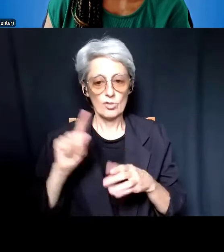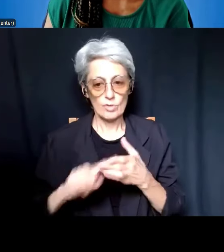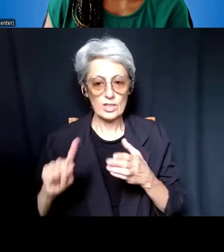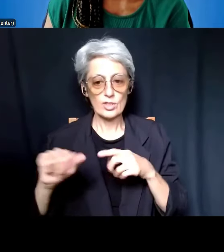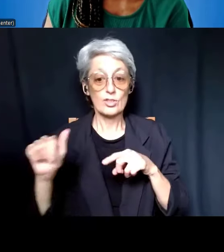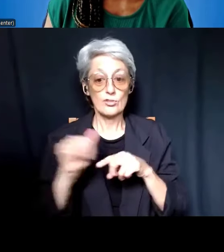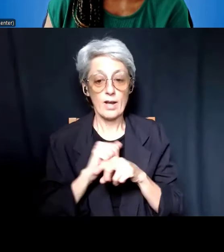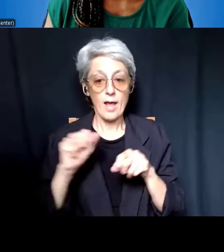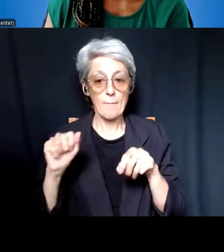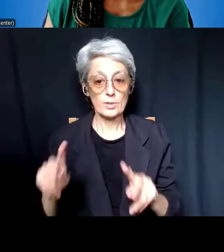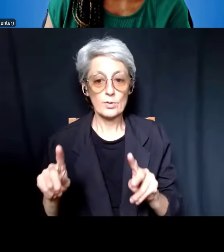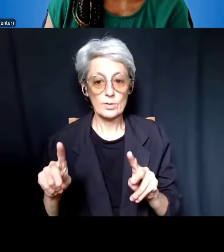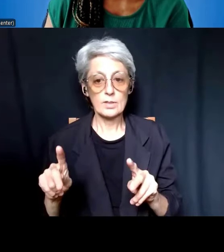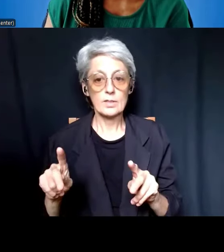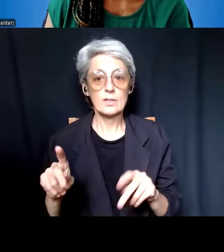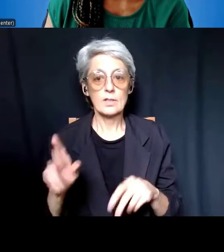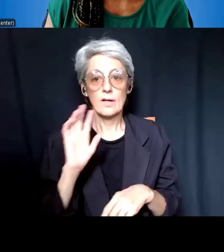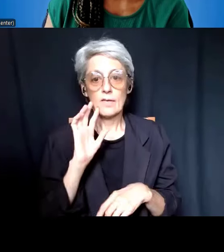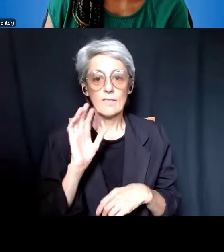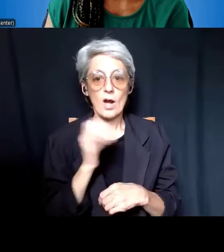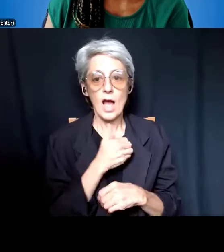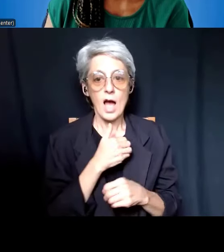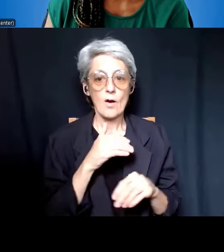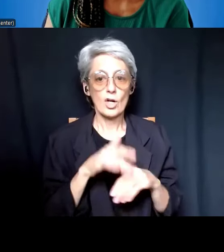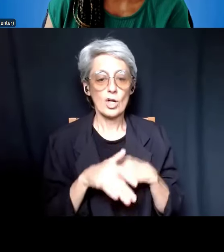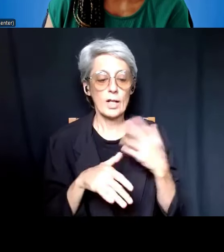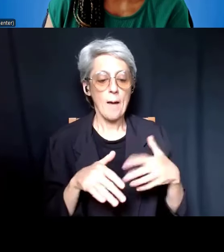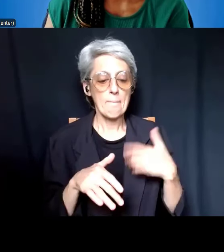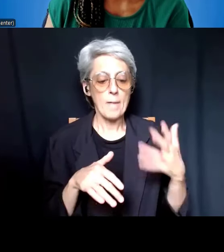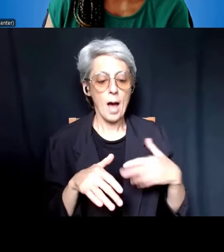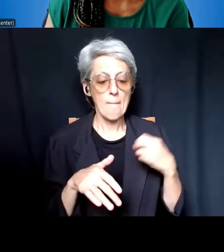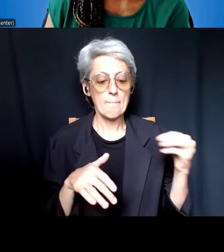for our earlier career scientists or investigators,